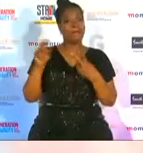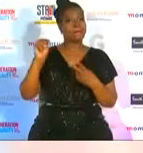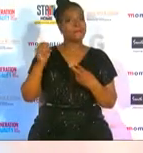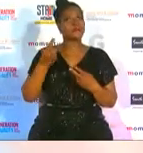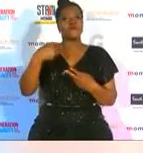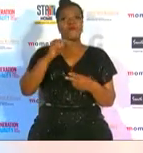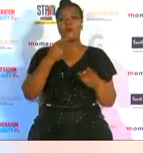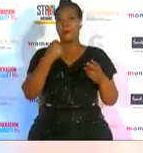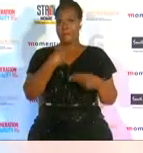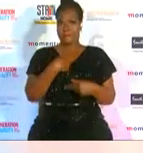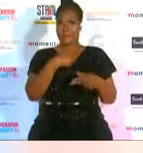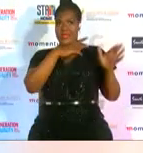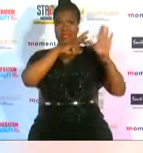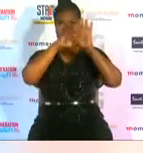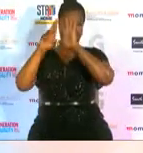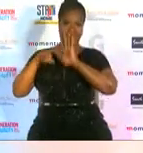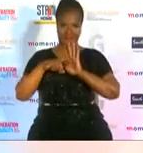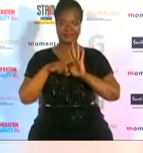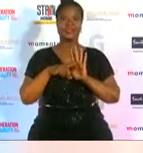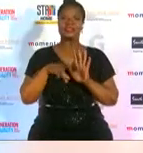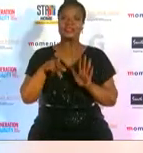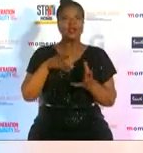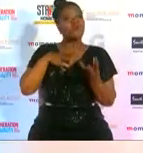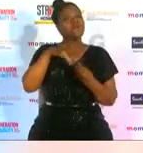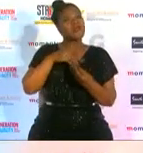and to everyone who voted for me my family my friends